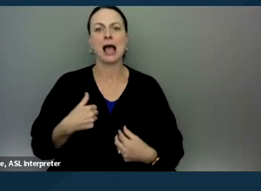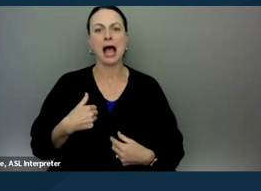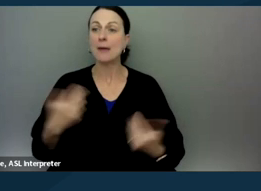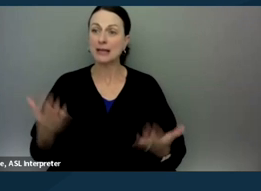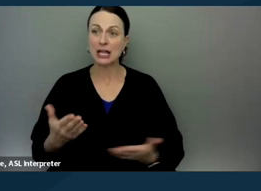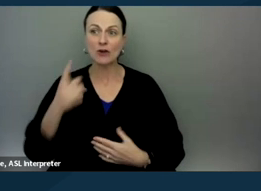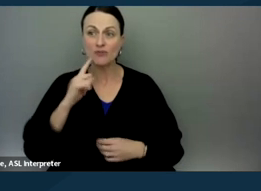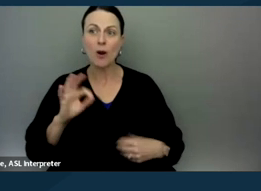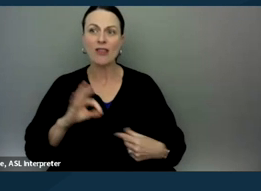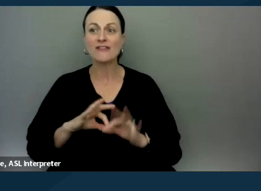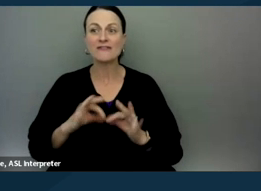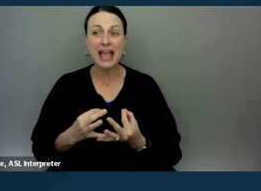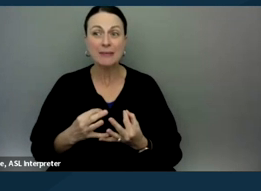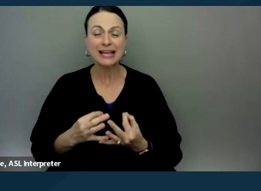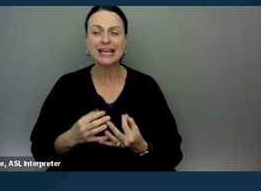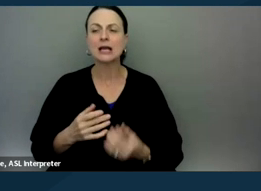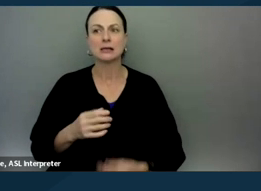that starts to become interpreted as